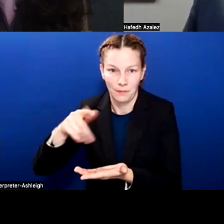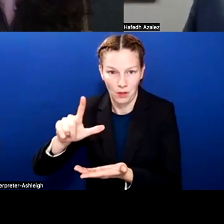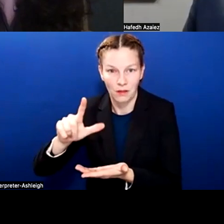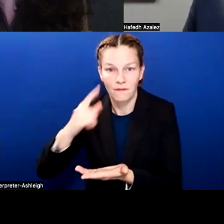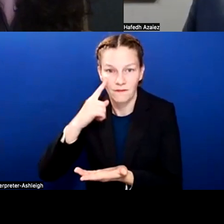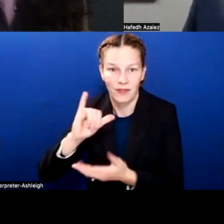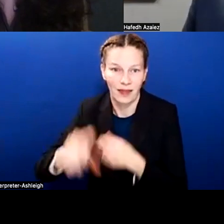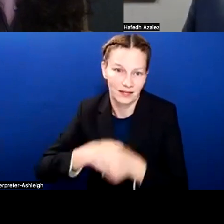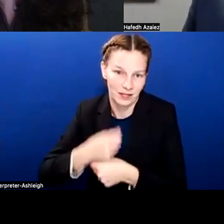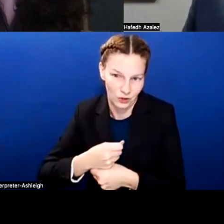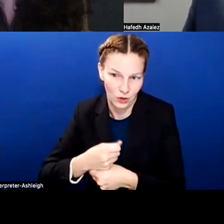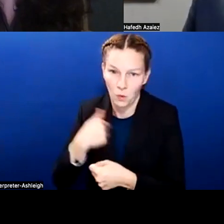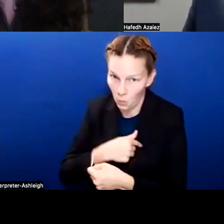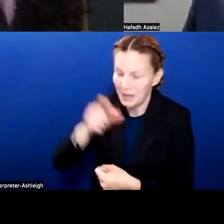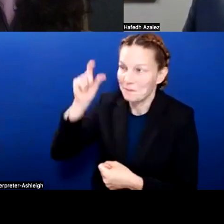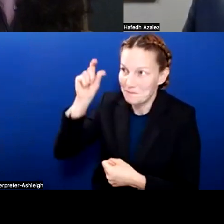and the interest that's due for that tax year.